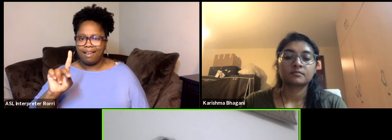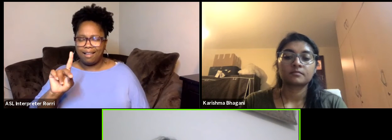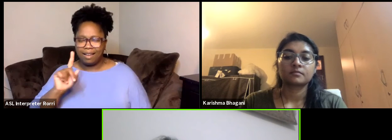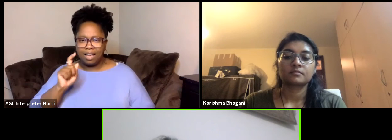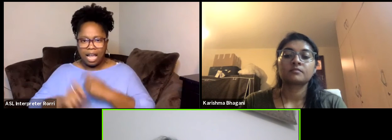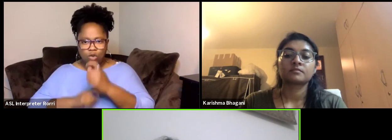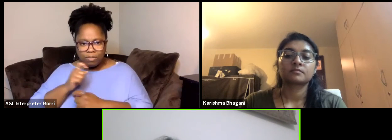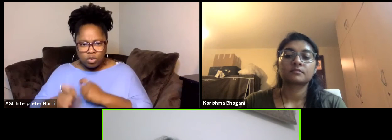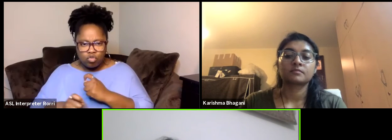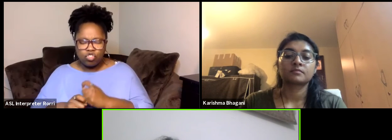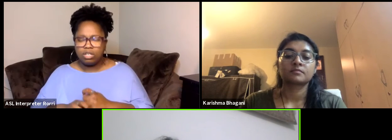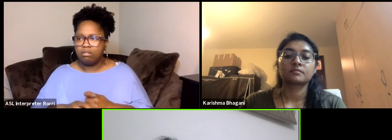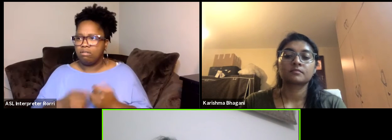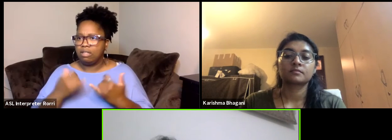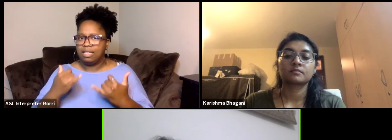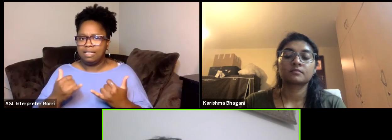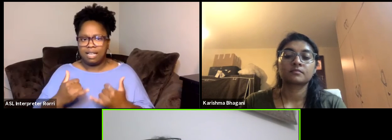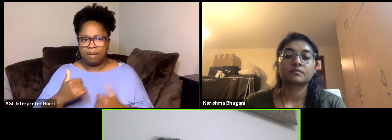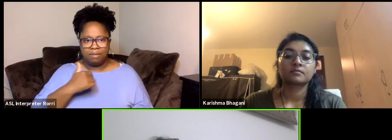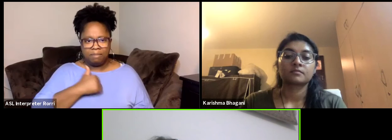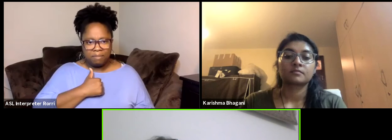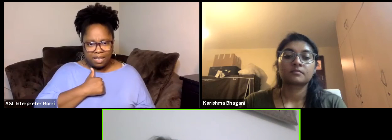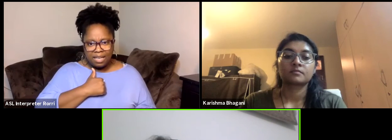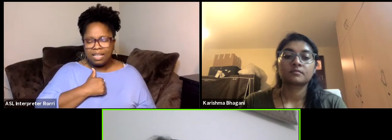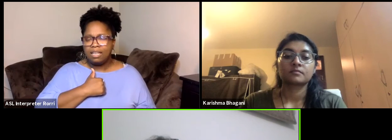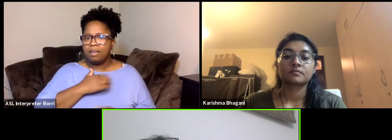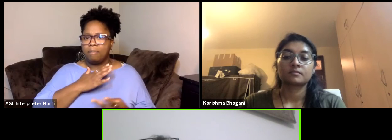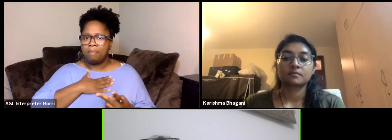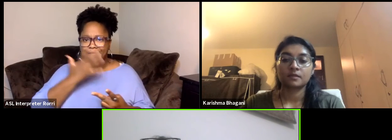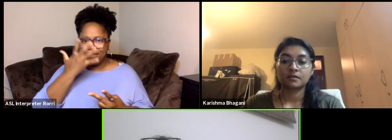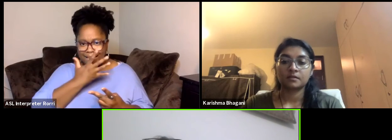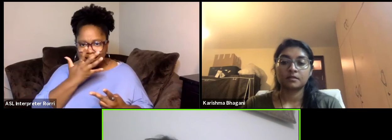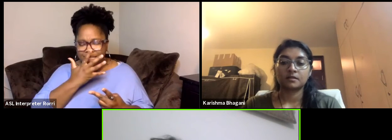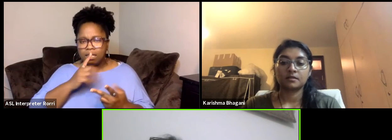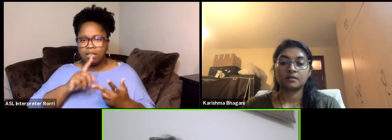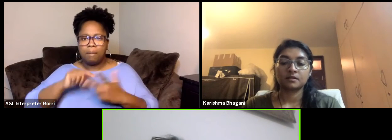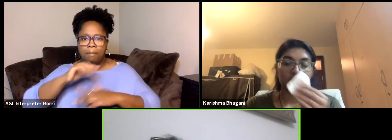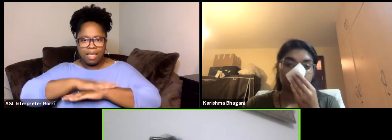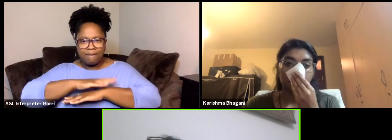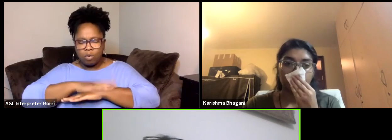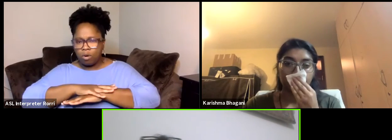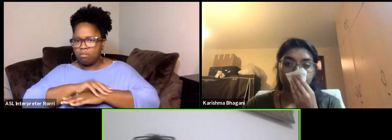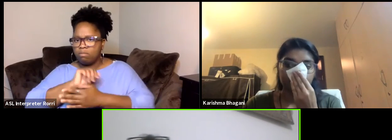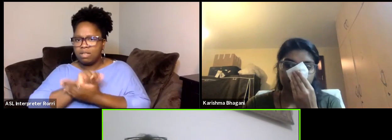it's only me what paid the platform with my own that CFW income.